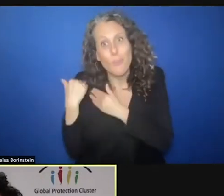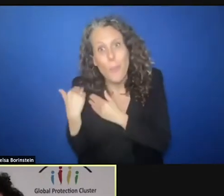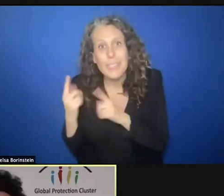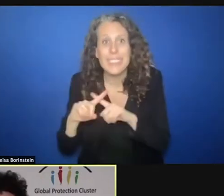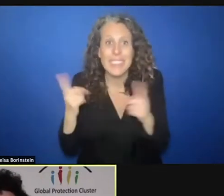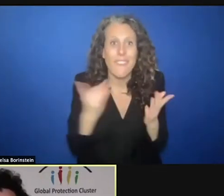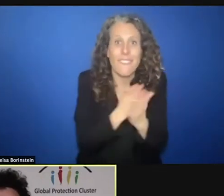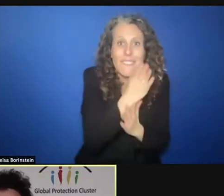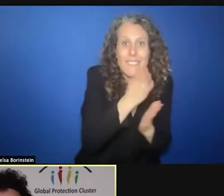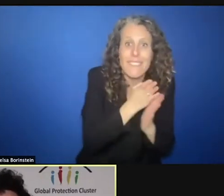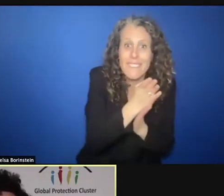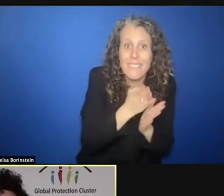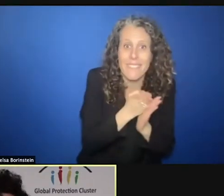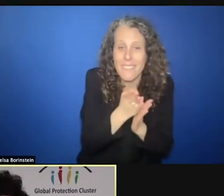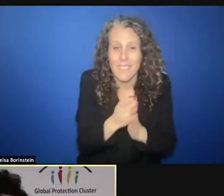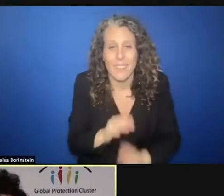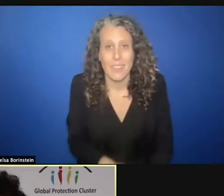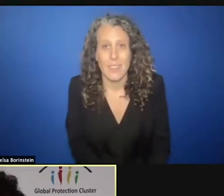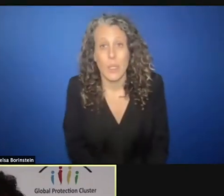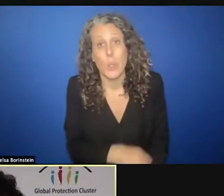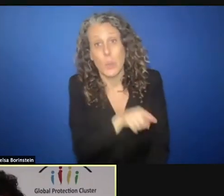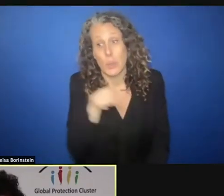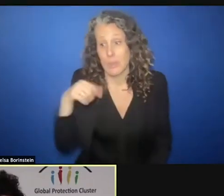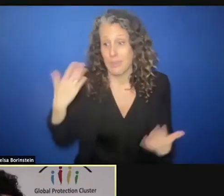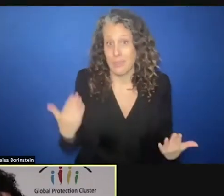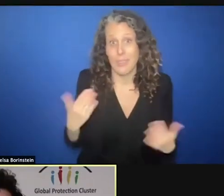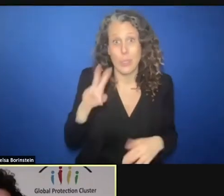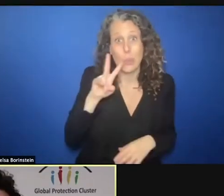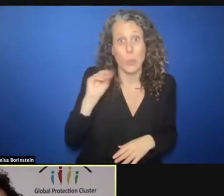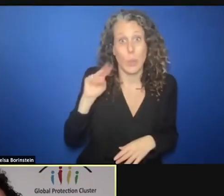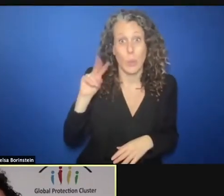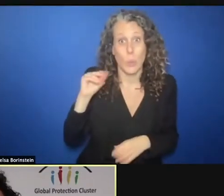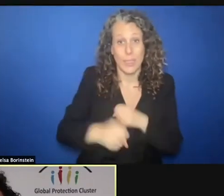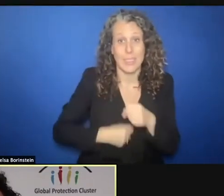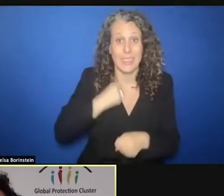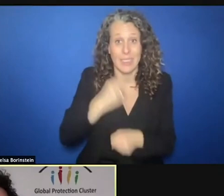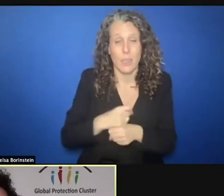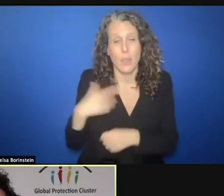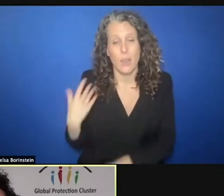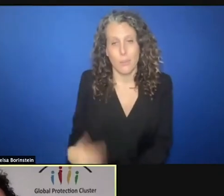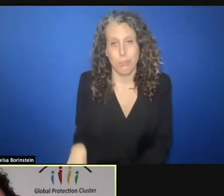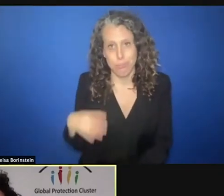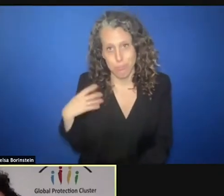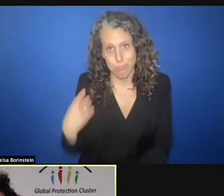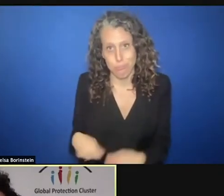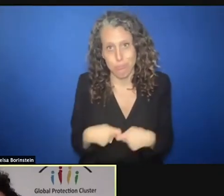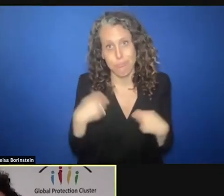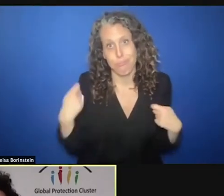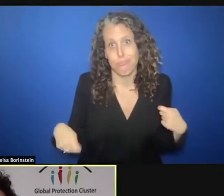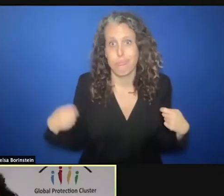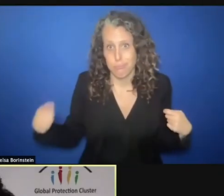You have gone through a long year. I want to thank you for everything visible that you have done.